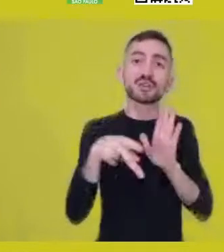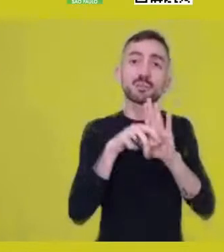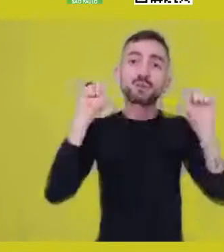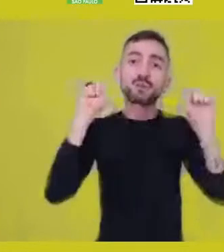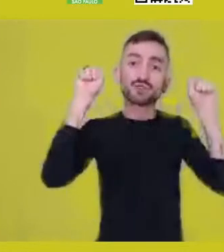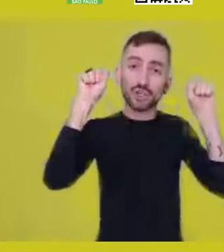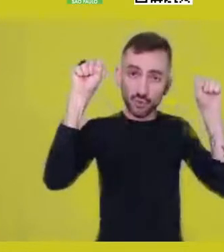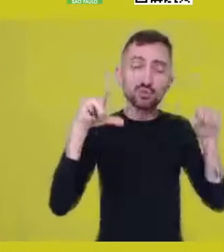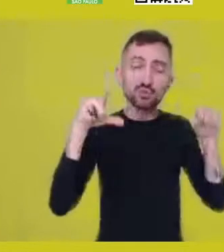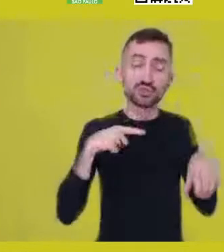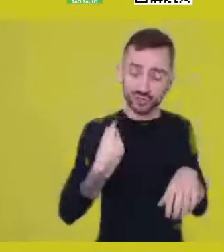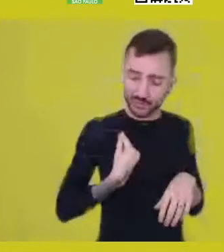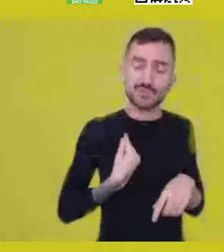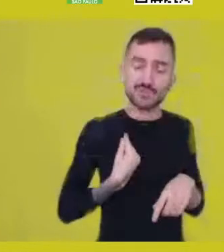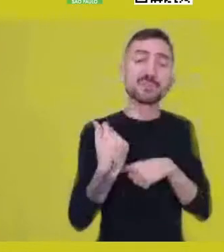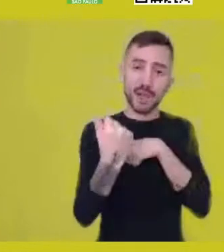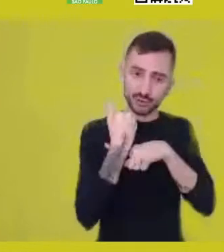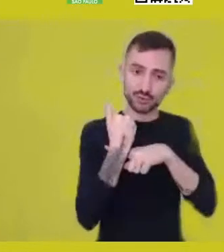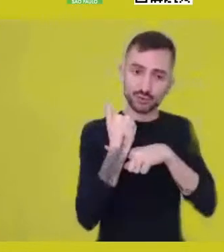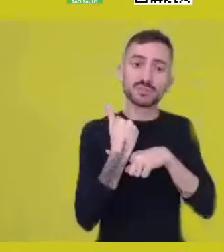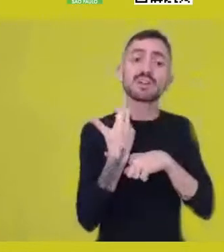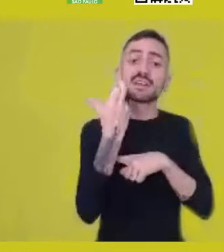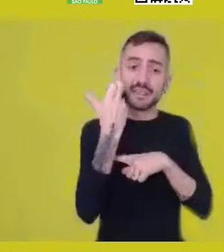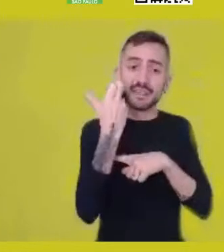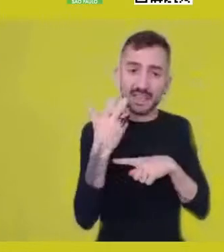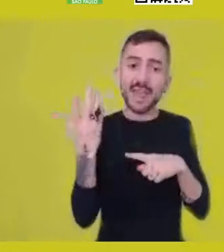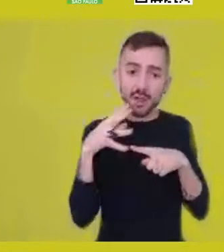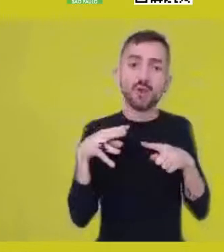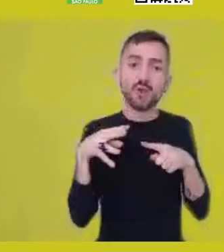in the struggle to cut this ground. For change.